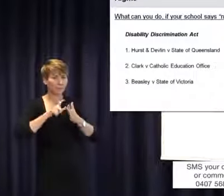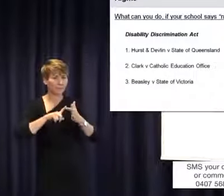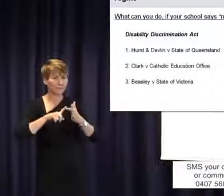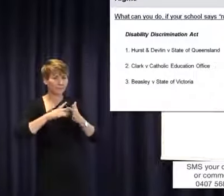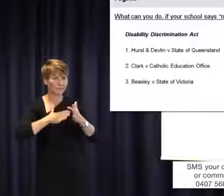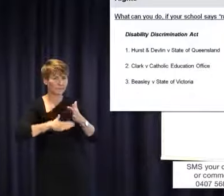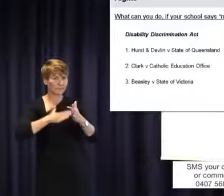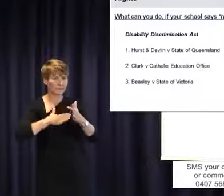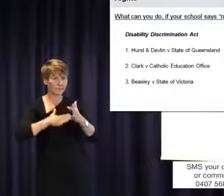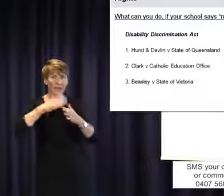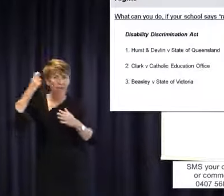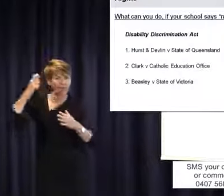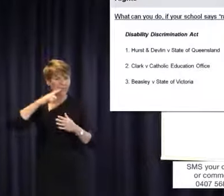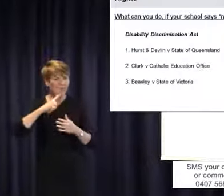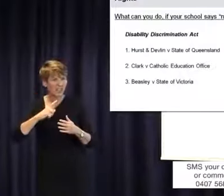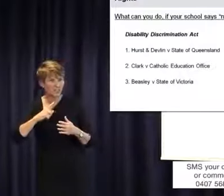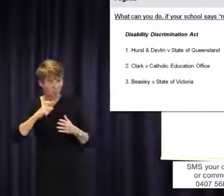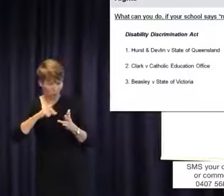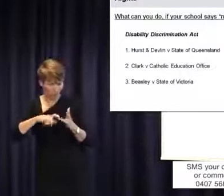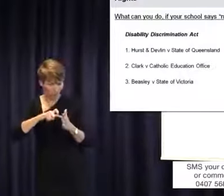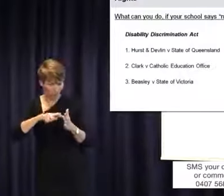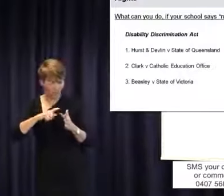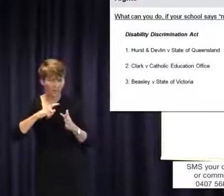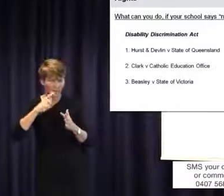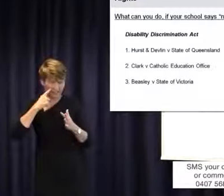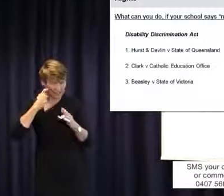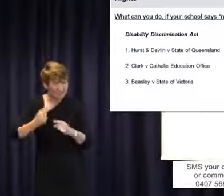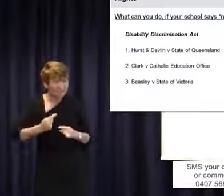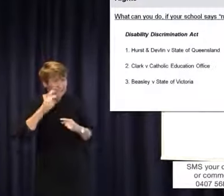just cope. She struggled. She probably got a few headaches from trying to lip read. Her